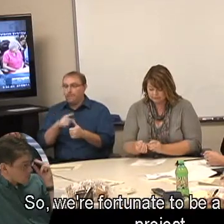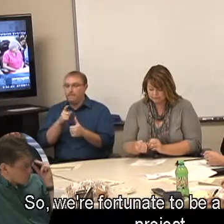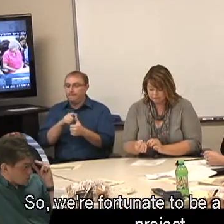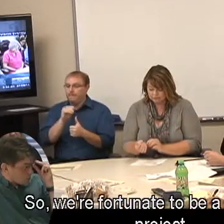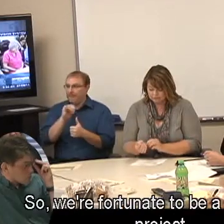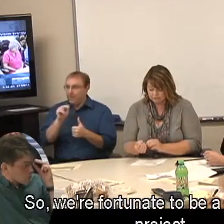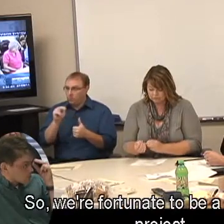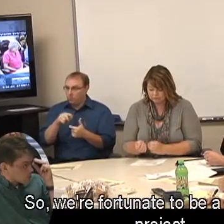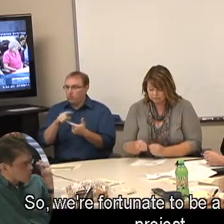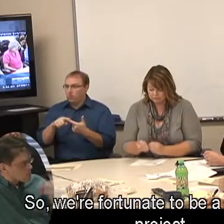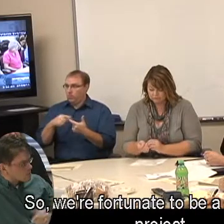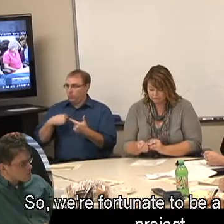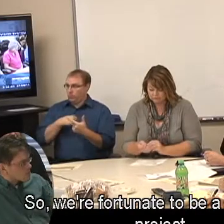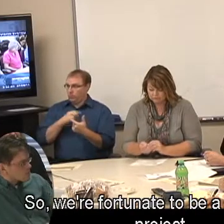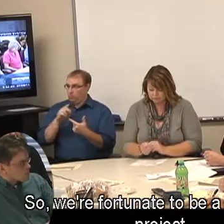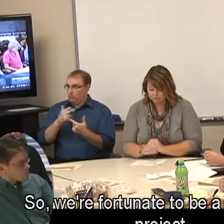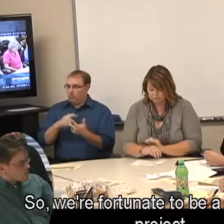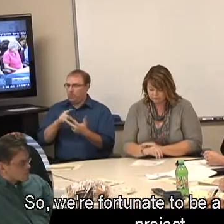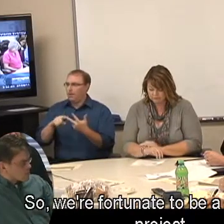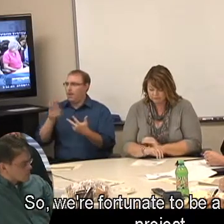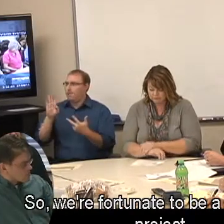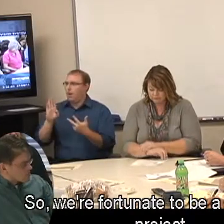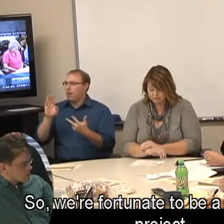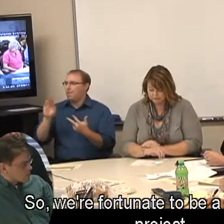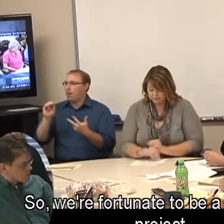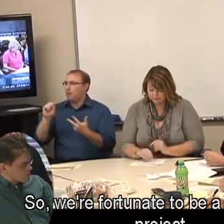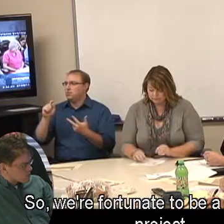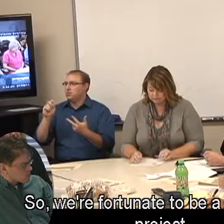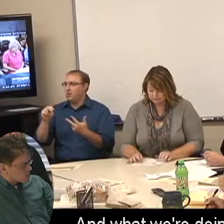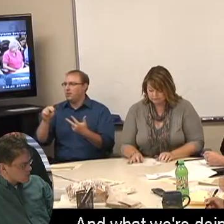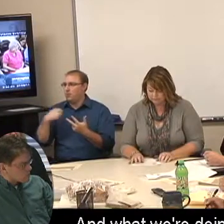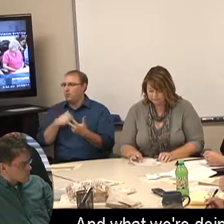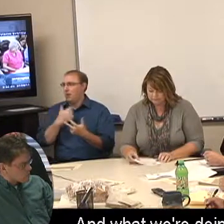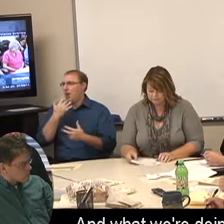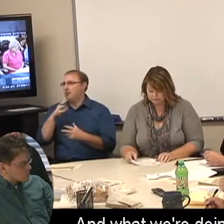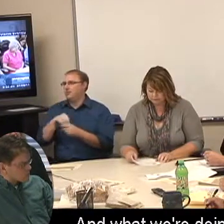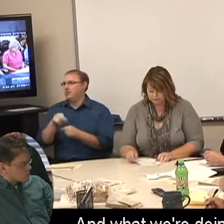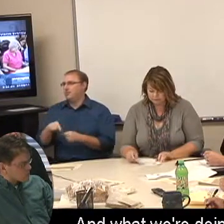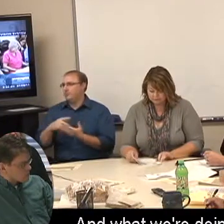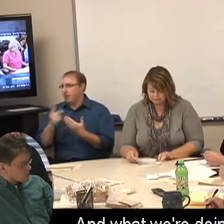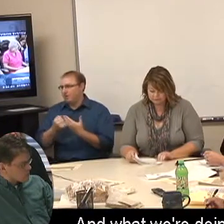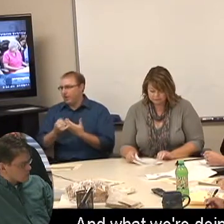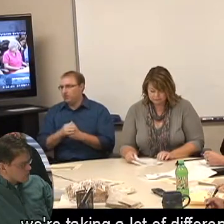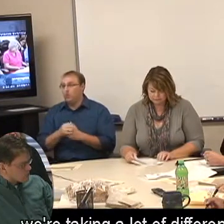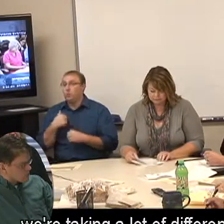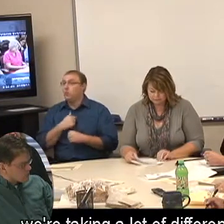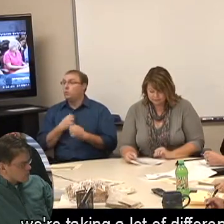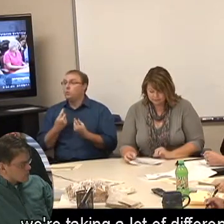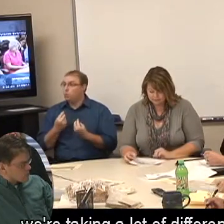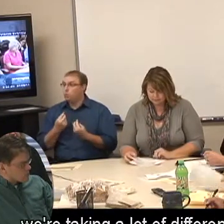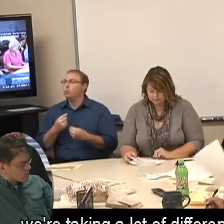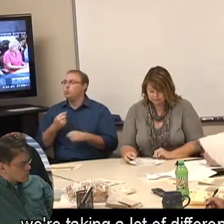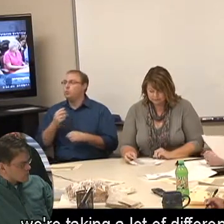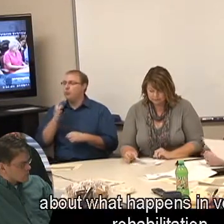So, we're fortunate to be a part of this project. And what we're doing is we're taking a lot of different examples